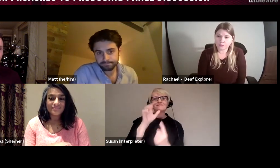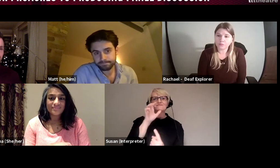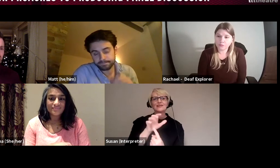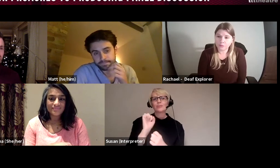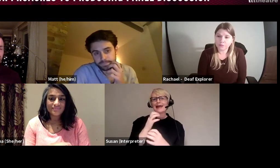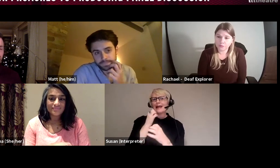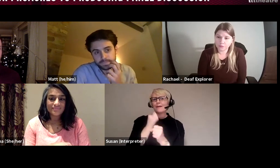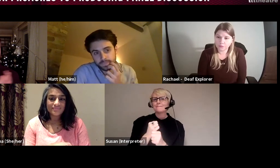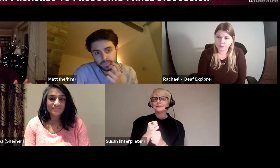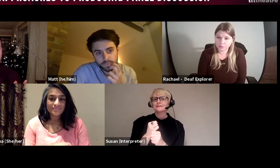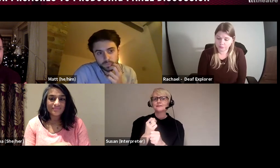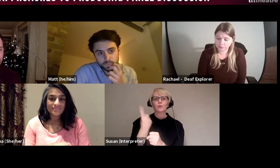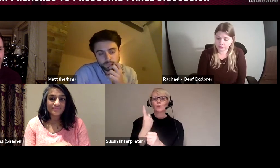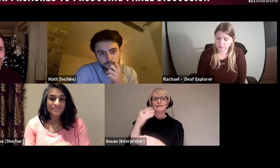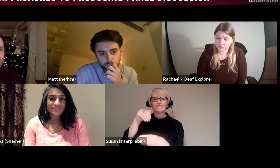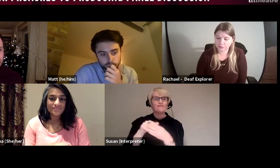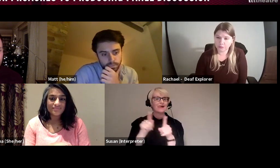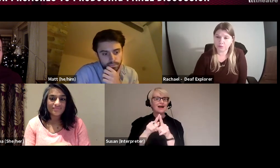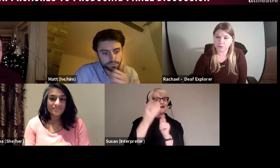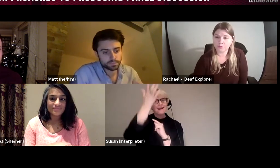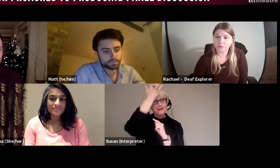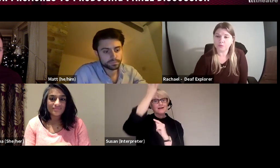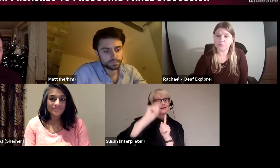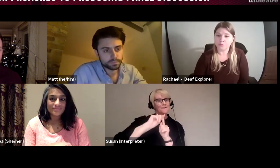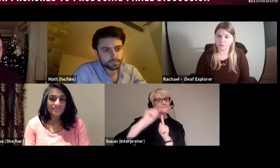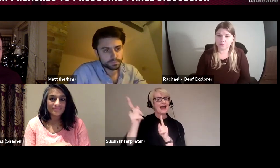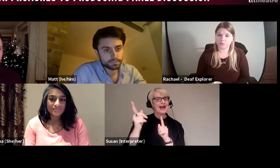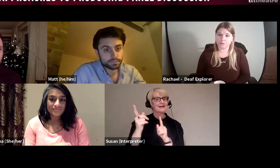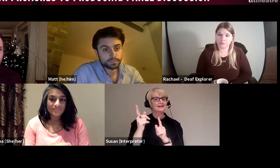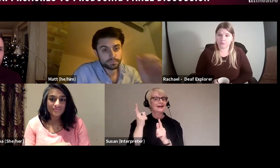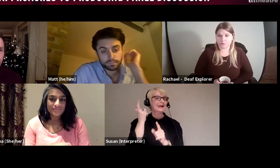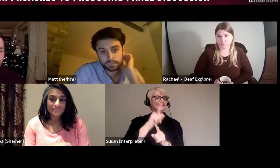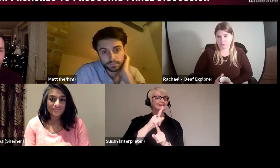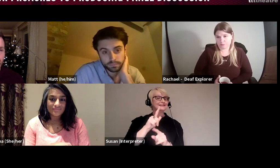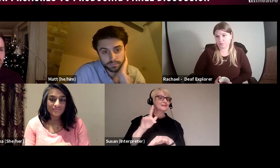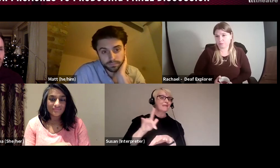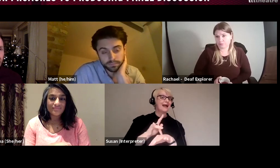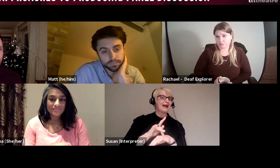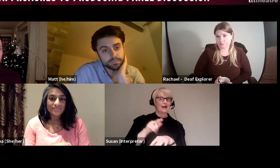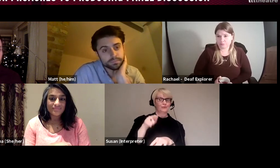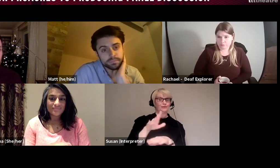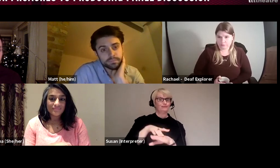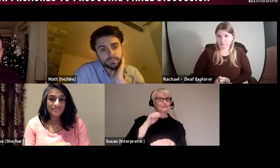Nadia returning to the Leeds Playhouse this Christmas to perform in their Christmas show.